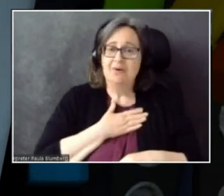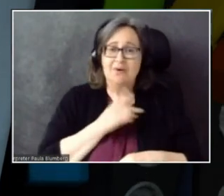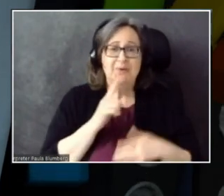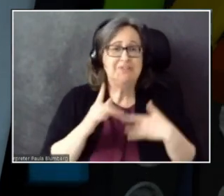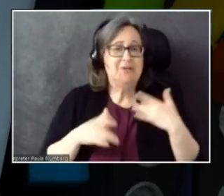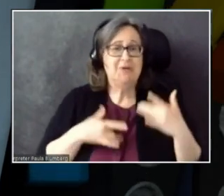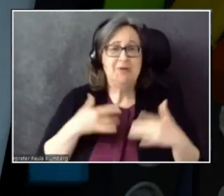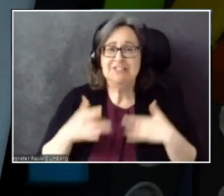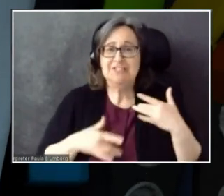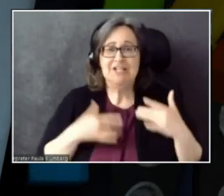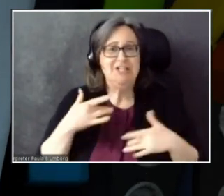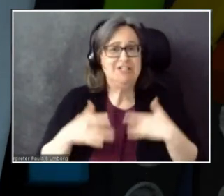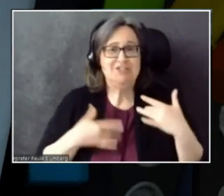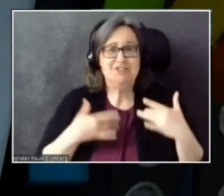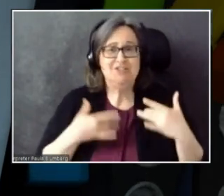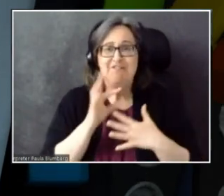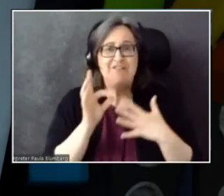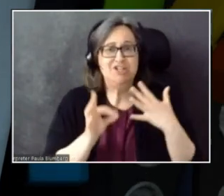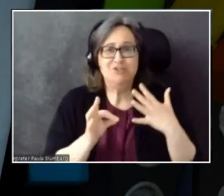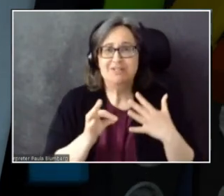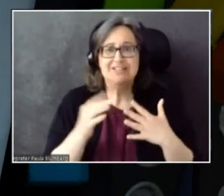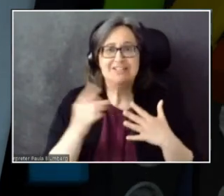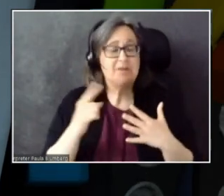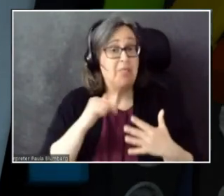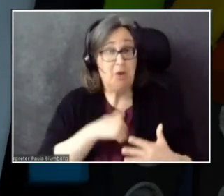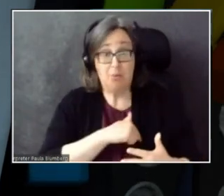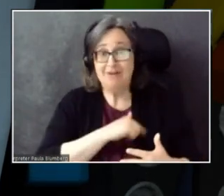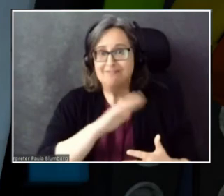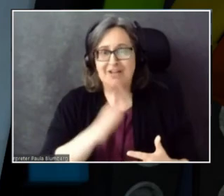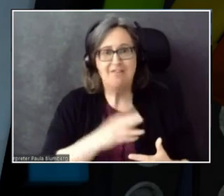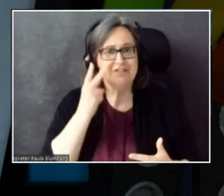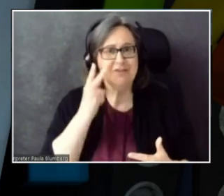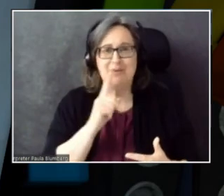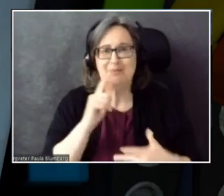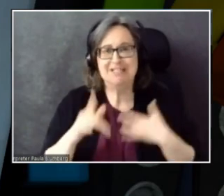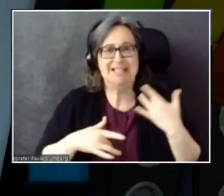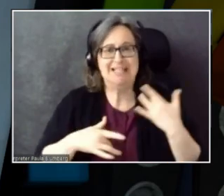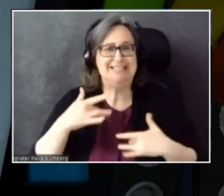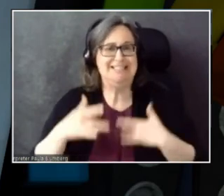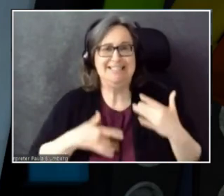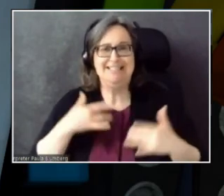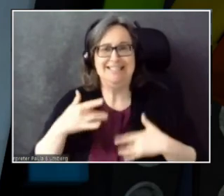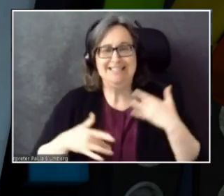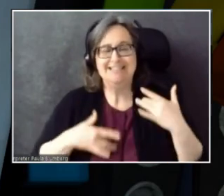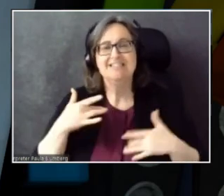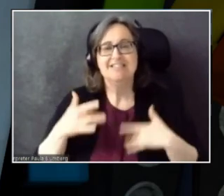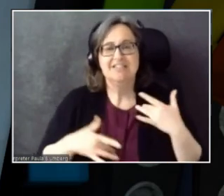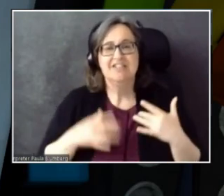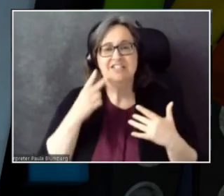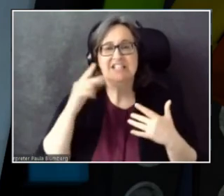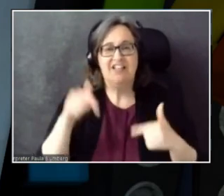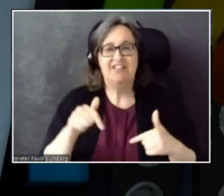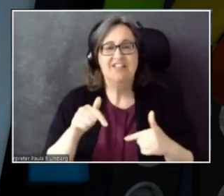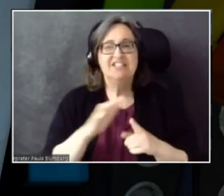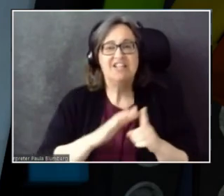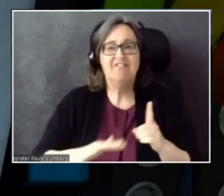And it's something that we've never seen. And it's really exciting to see it in this environment. And... Yeah.